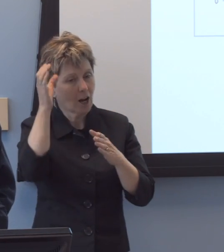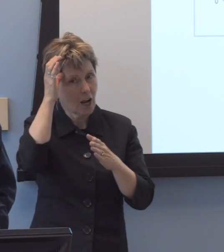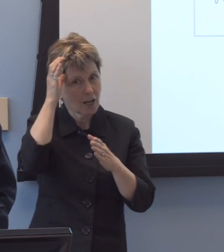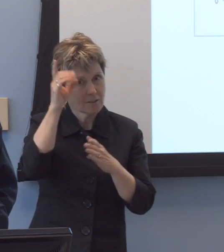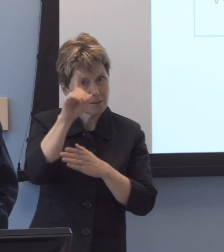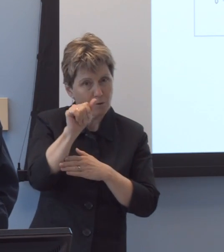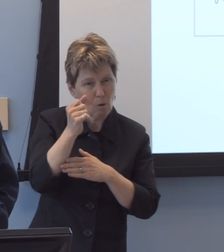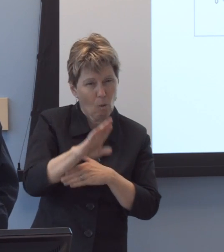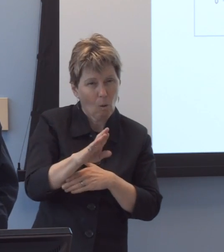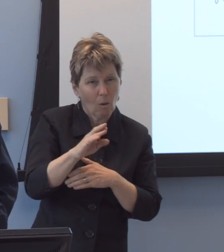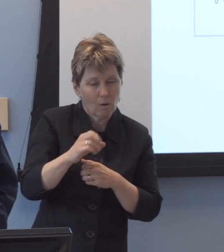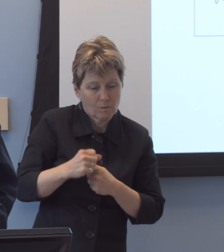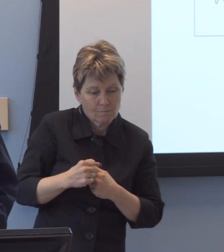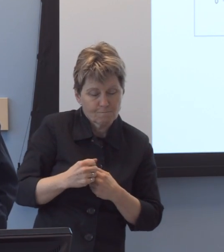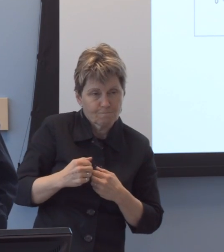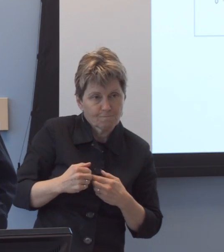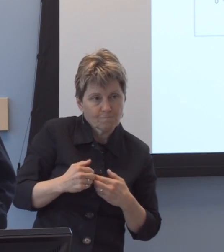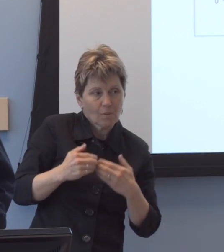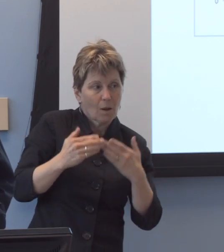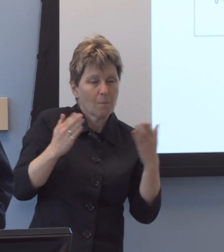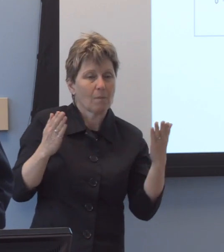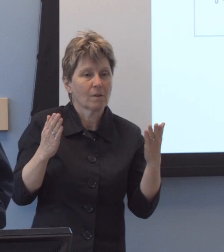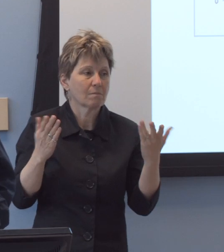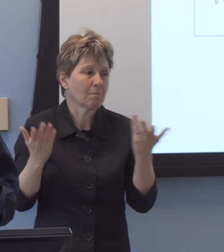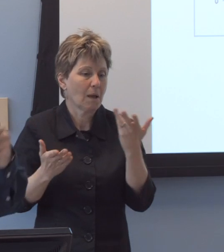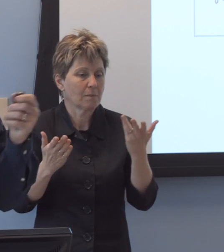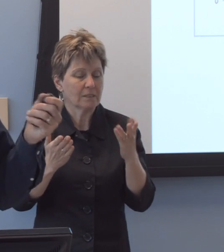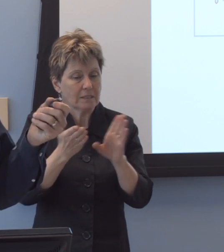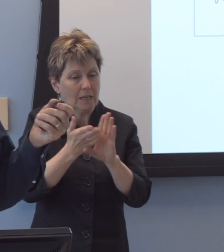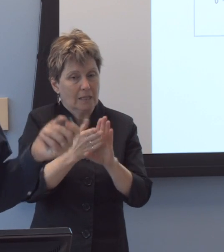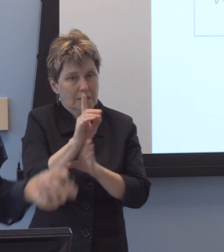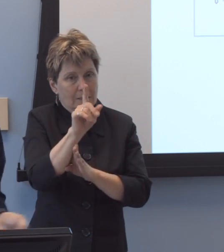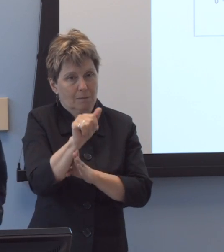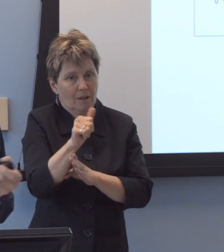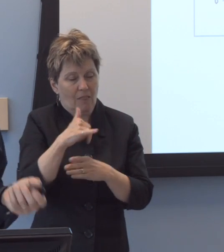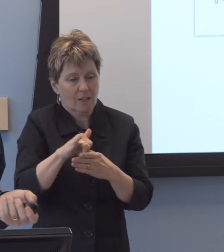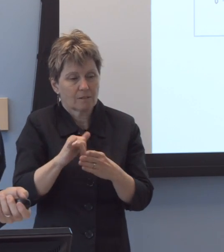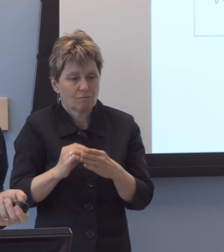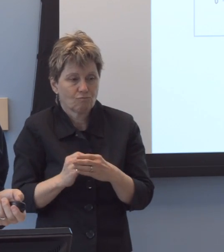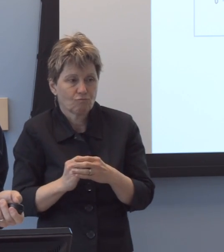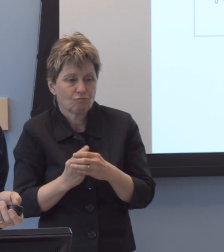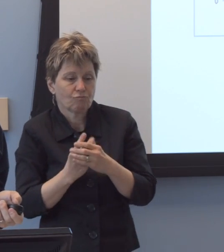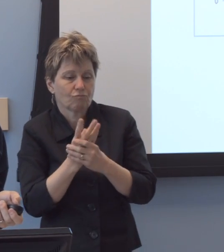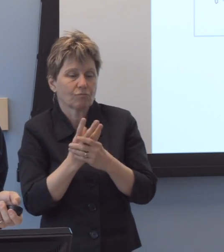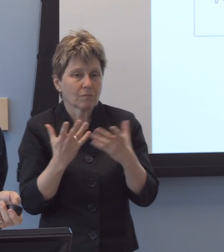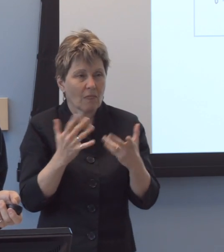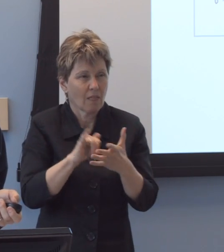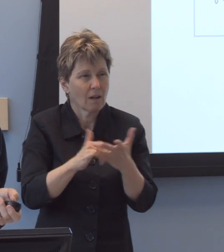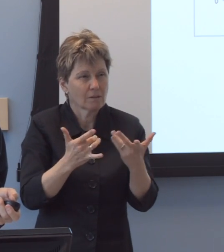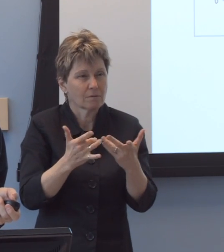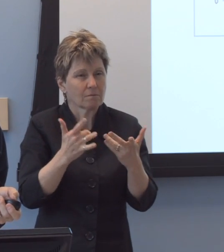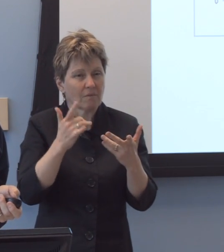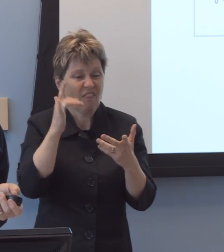or undiagnosed psy-uh, psychological disability that was the root cause of this, uh, problem.